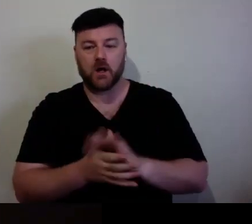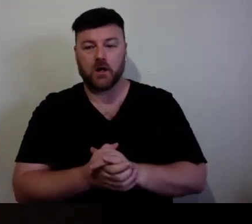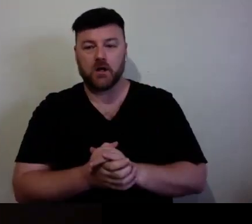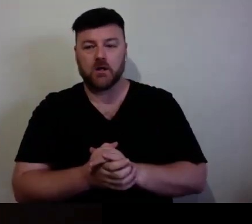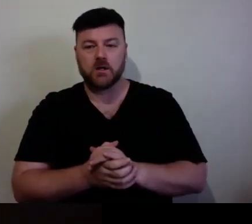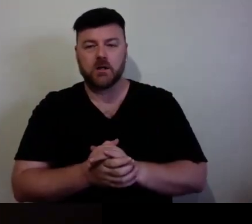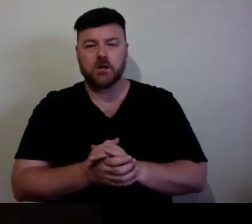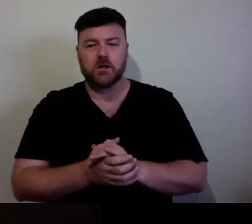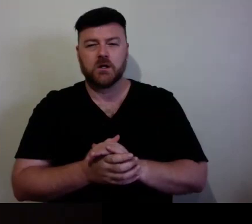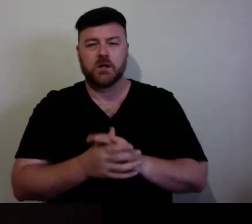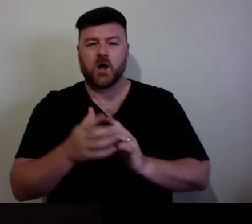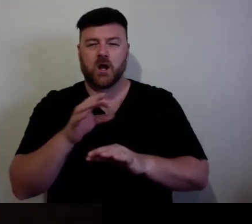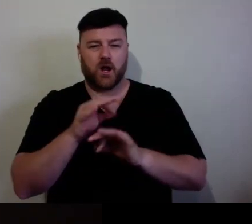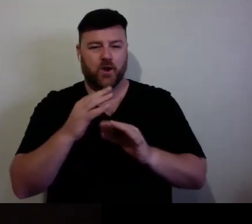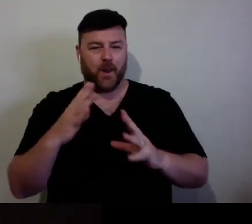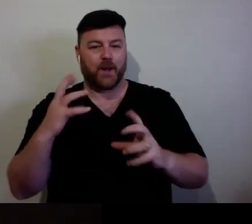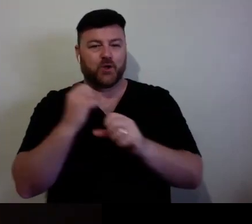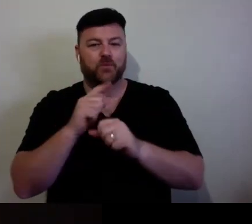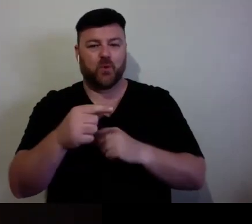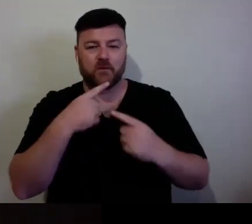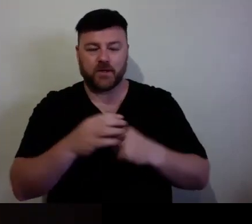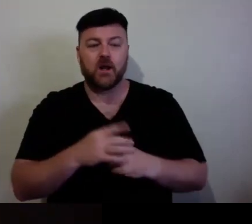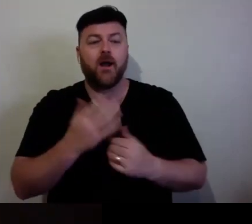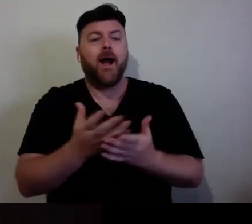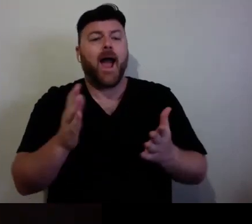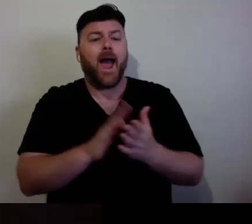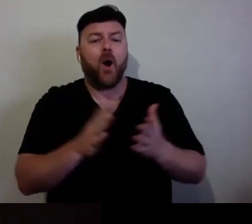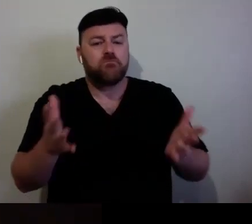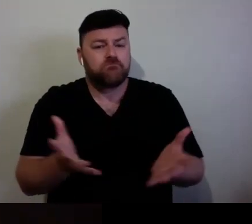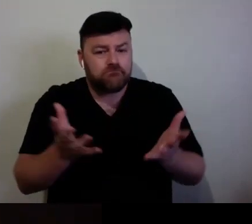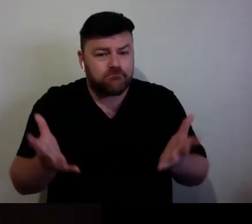"I'm not paraphrasing - how can we encourage people - and